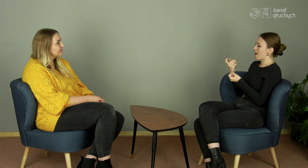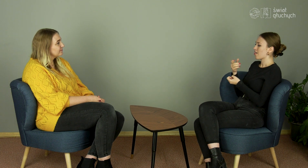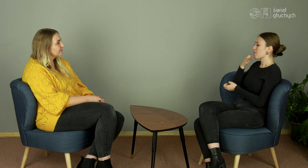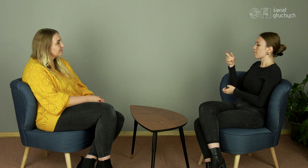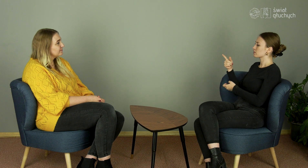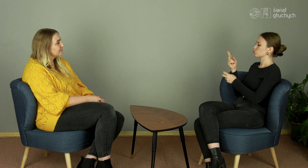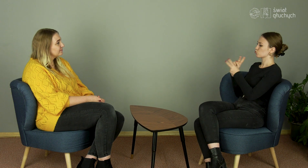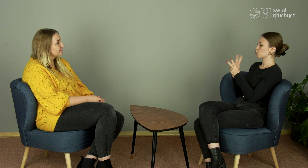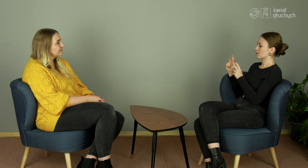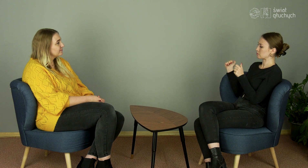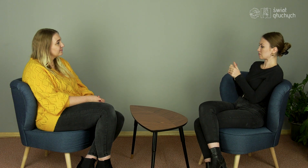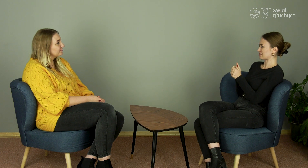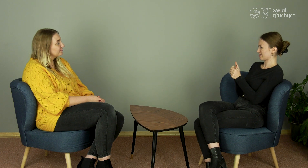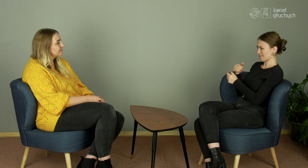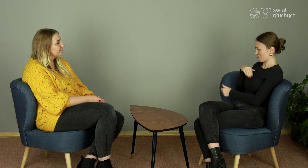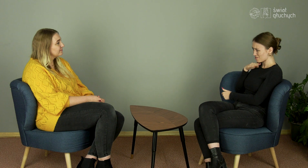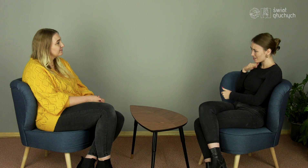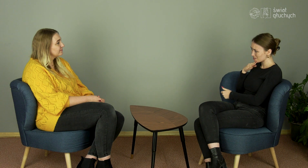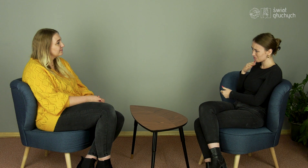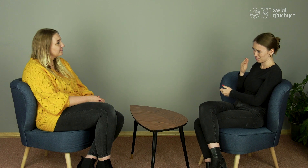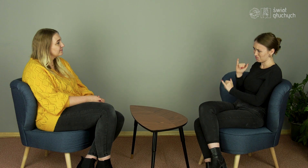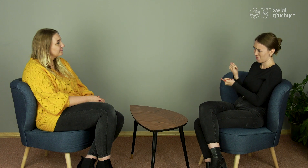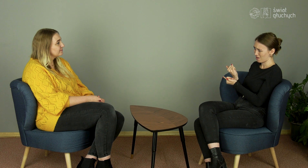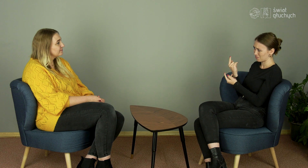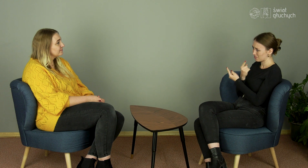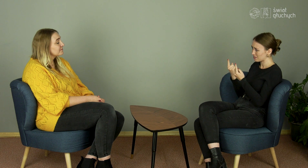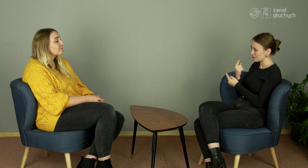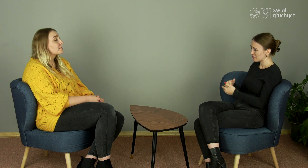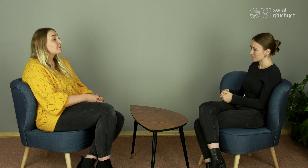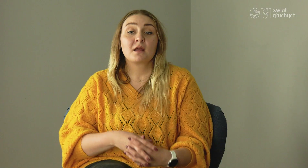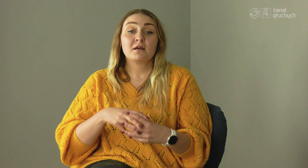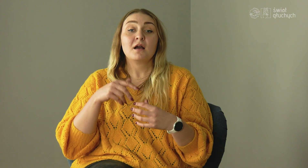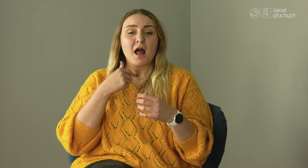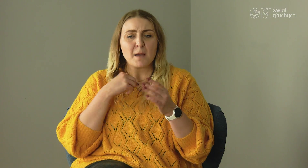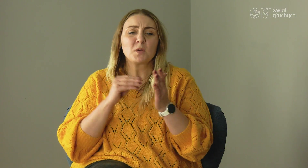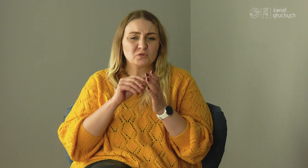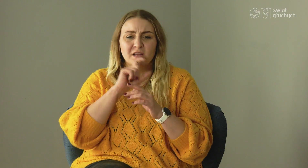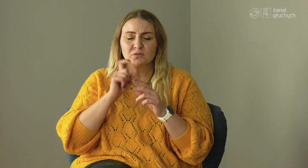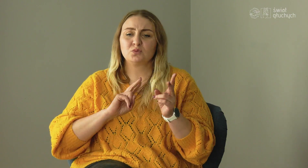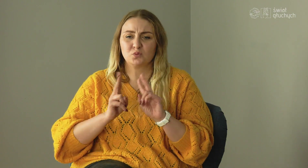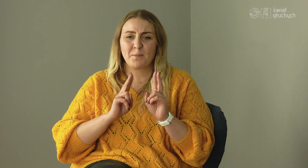Isn't just an interpreter is enough? What do you think? That's right -- it needs an interpreter,